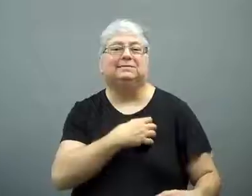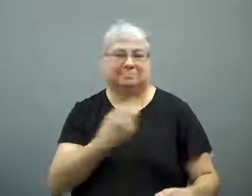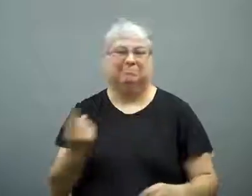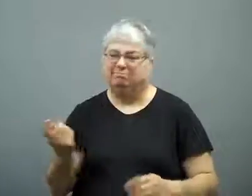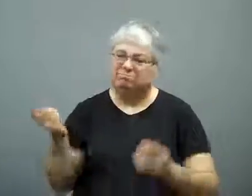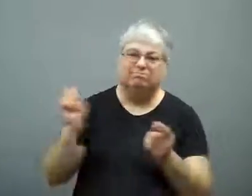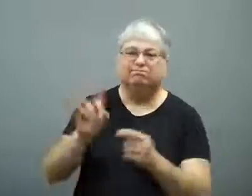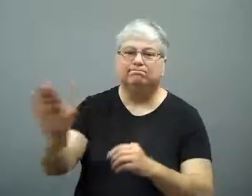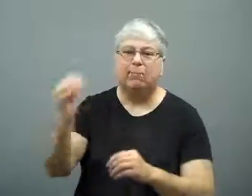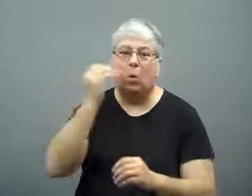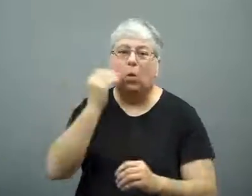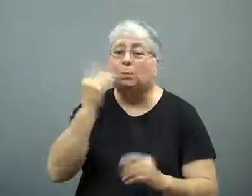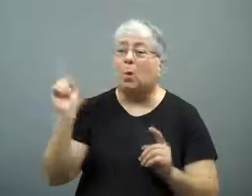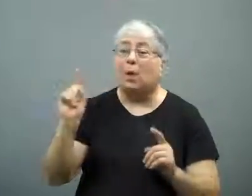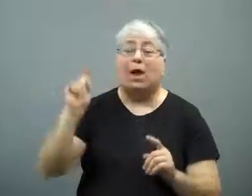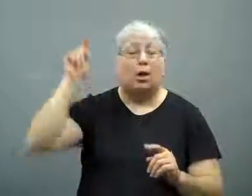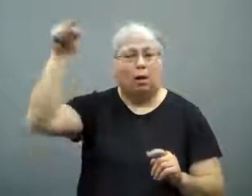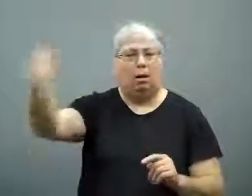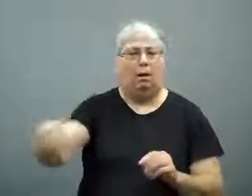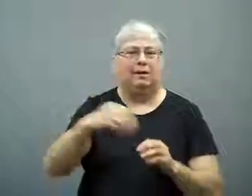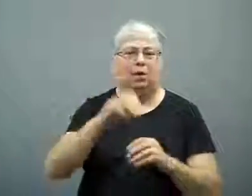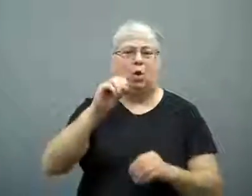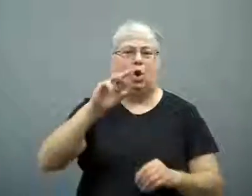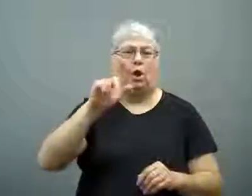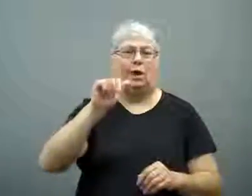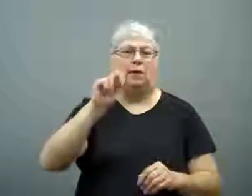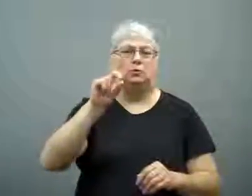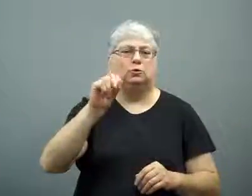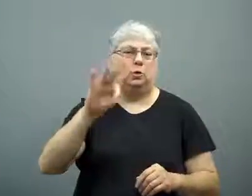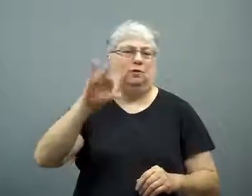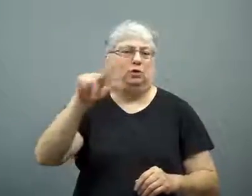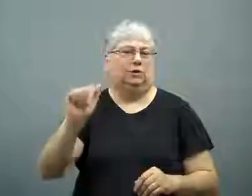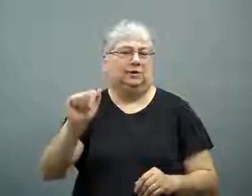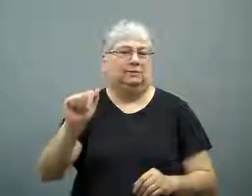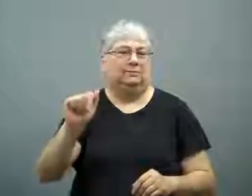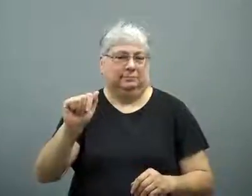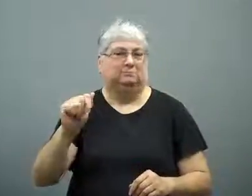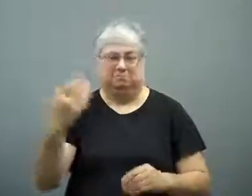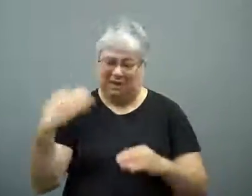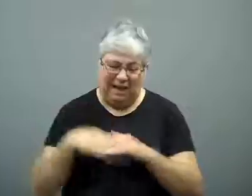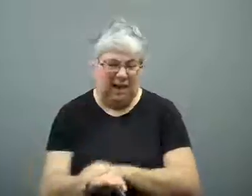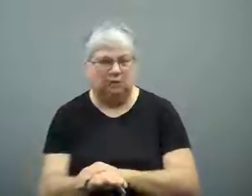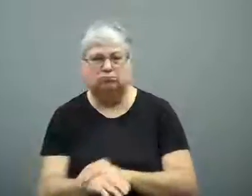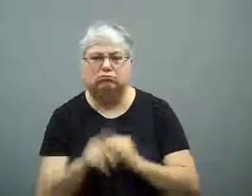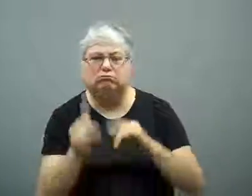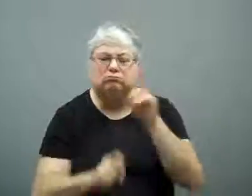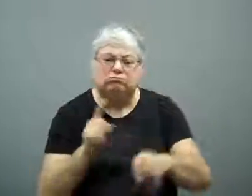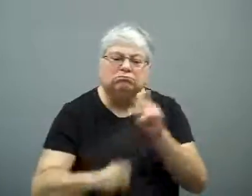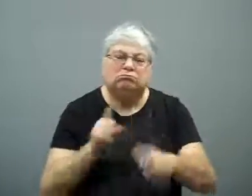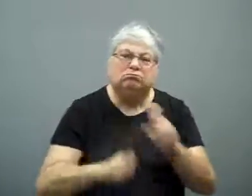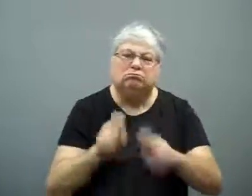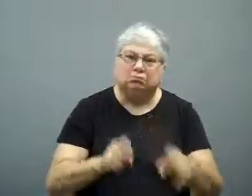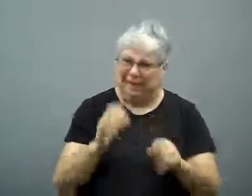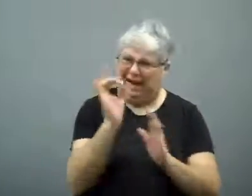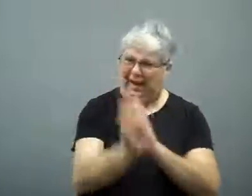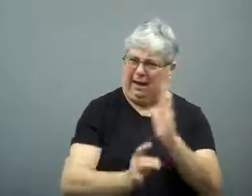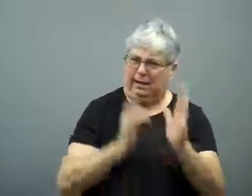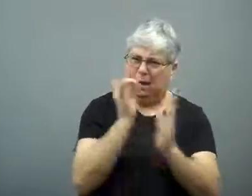converged on his home in Orlando, Florida.